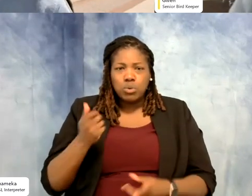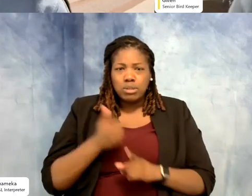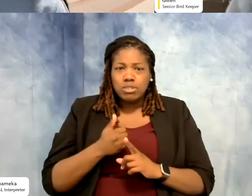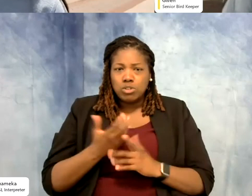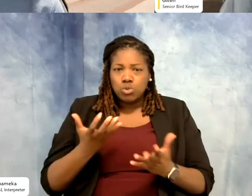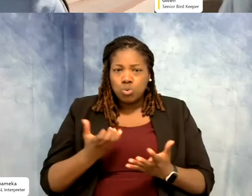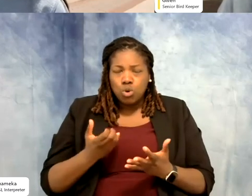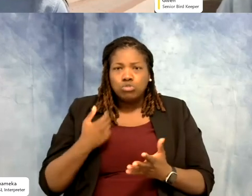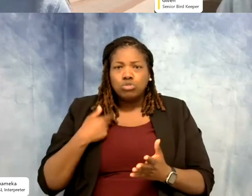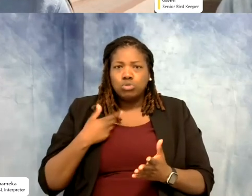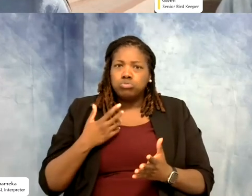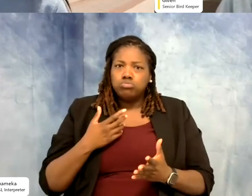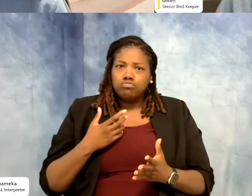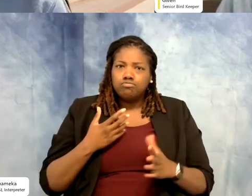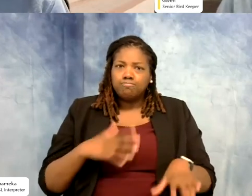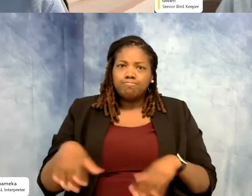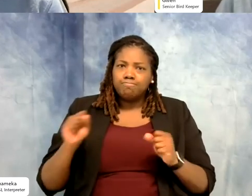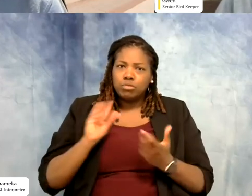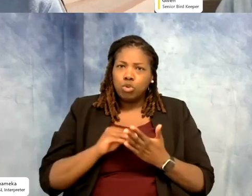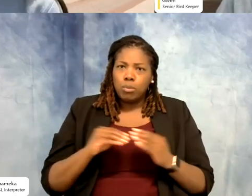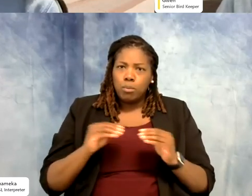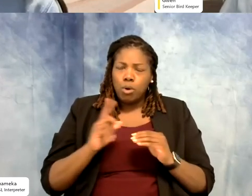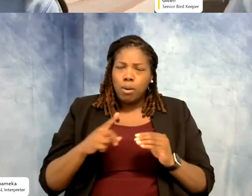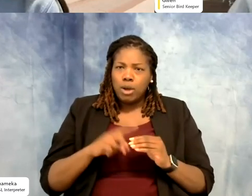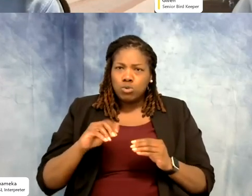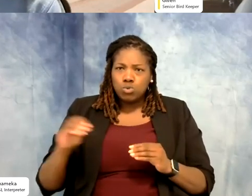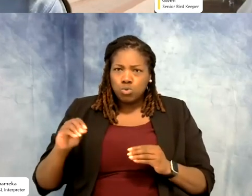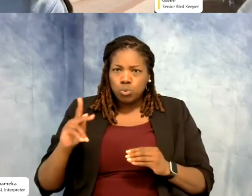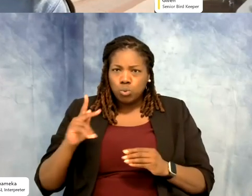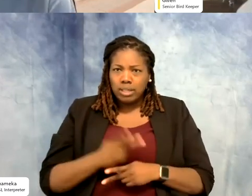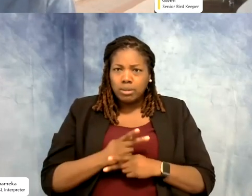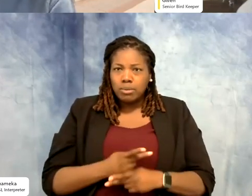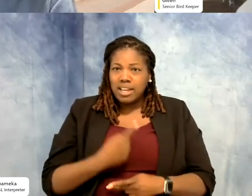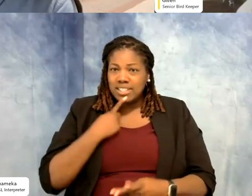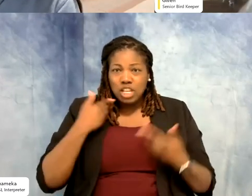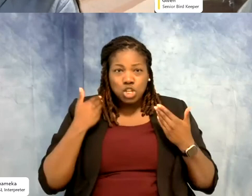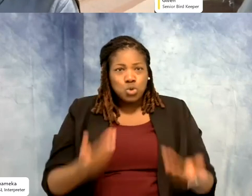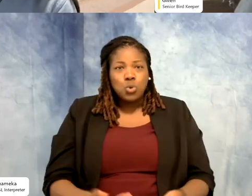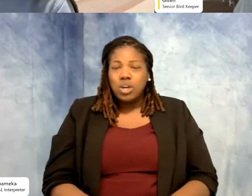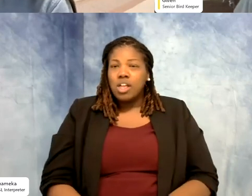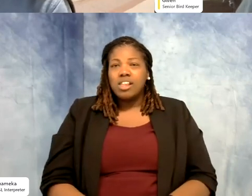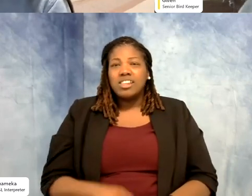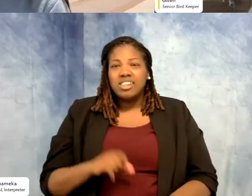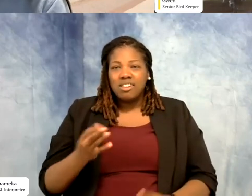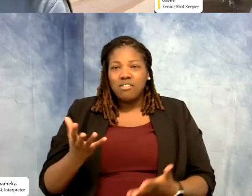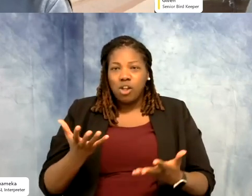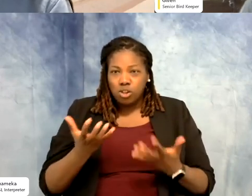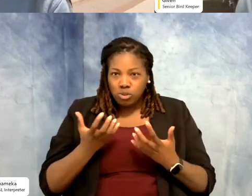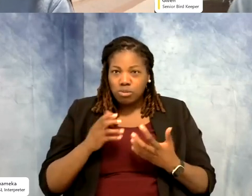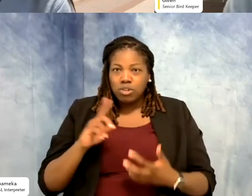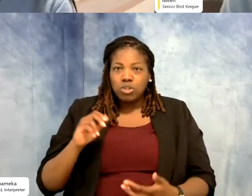zookeeping in their future? >>Gwen: I would say do it! If you want to be a zookeeper definitely do it.